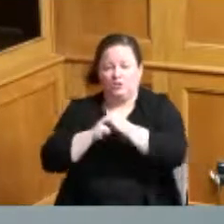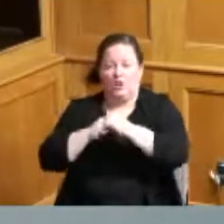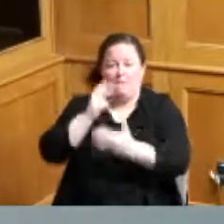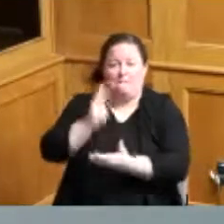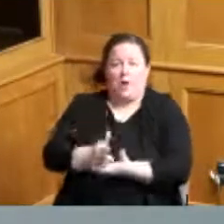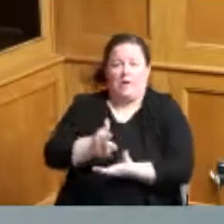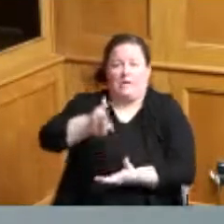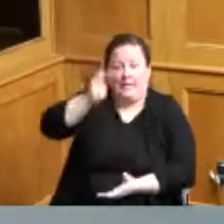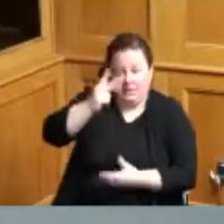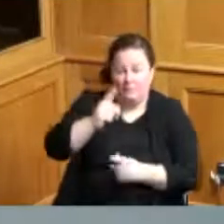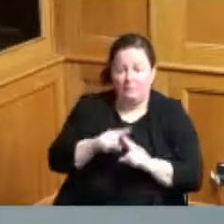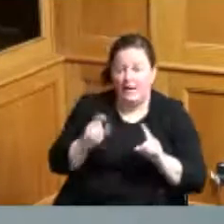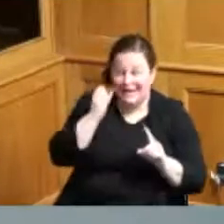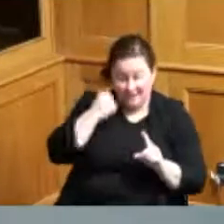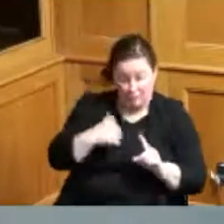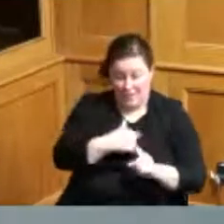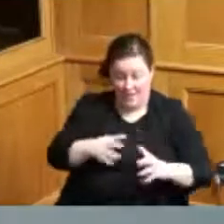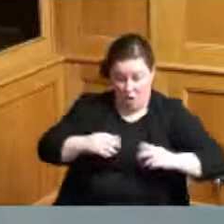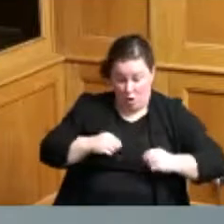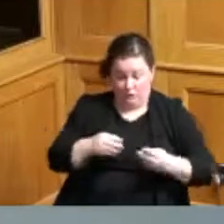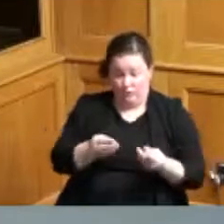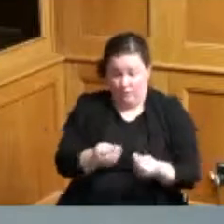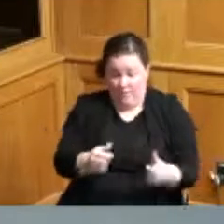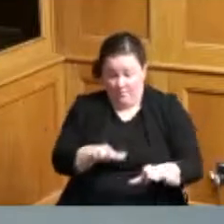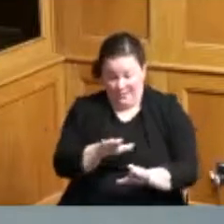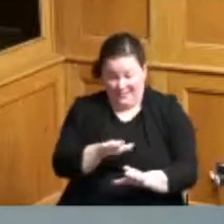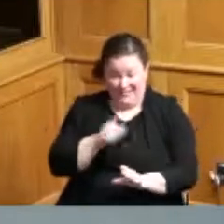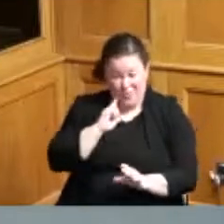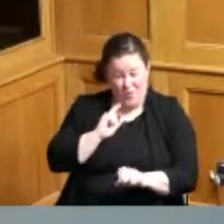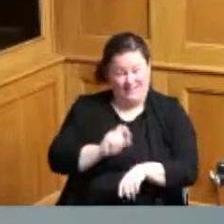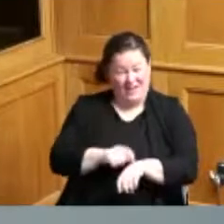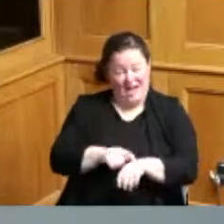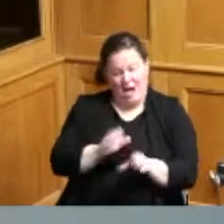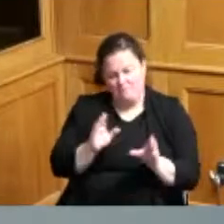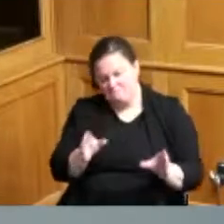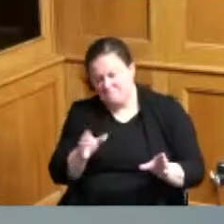own the property when it does not apply for it does not allow for an exemption